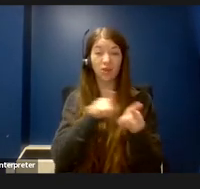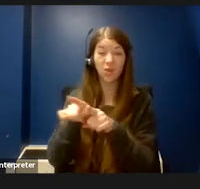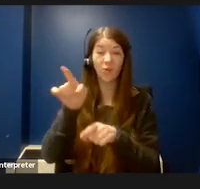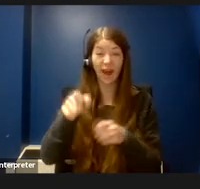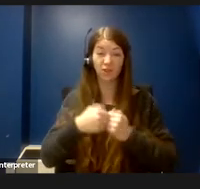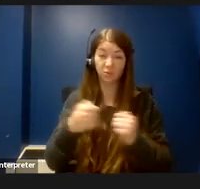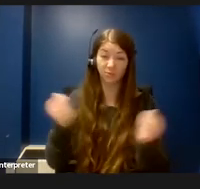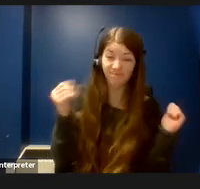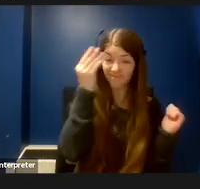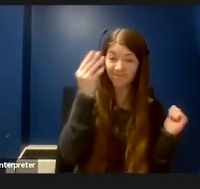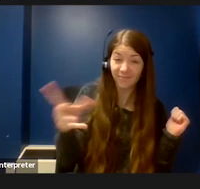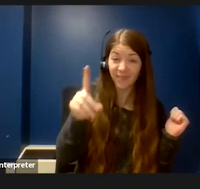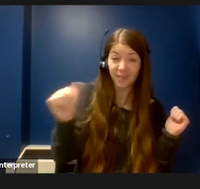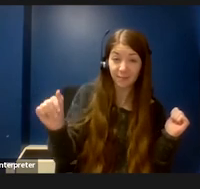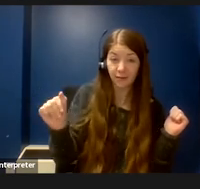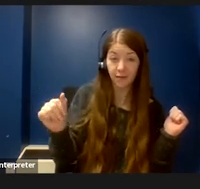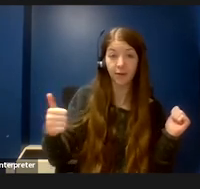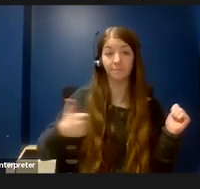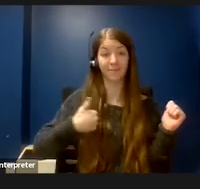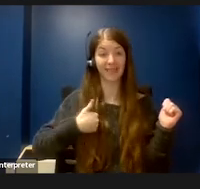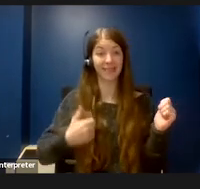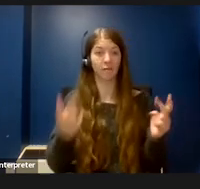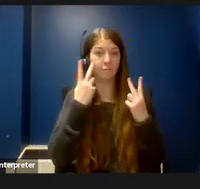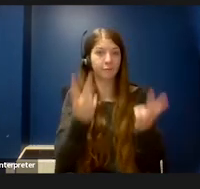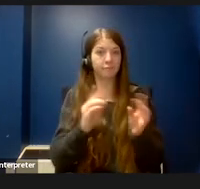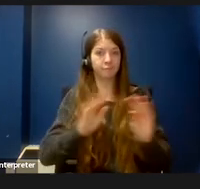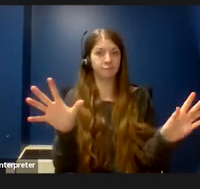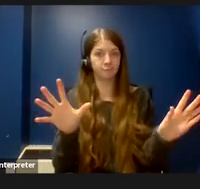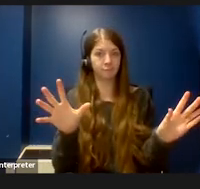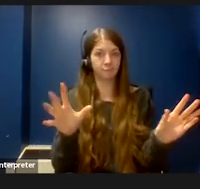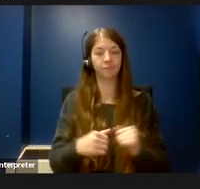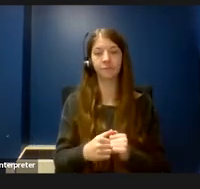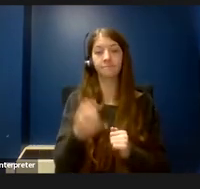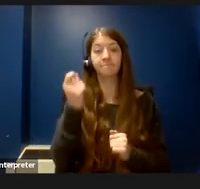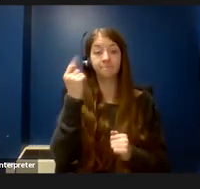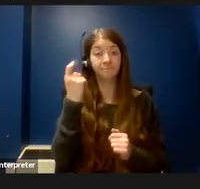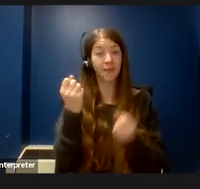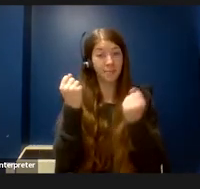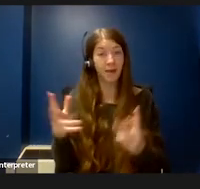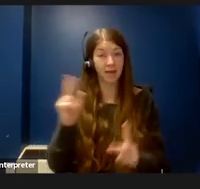For myself, my disability is visible; however, many people have non-apparent disabilities